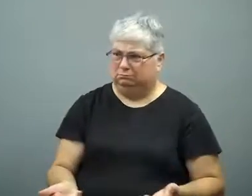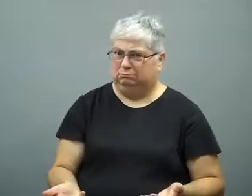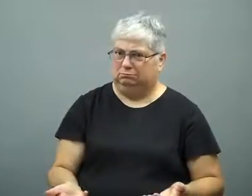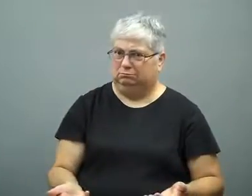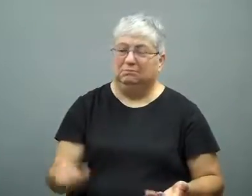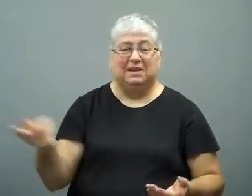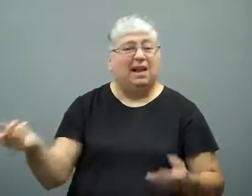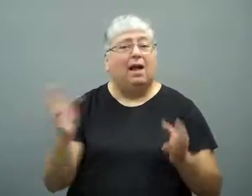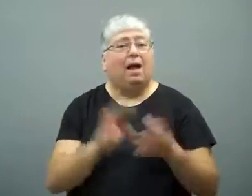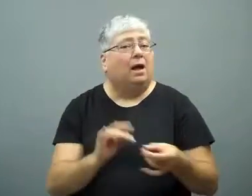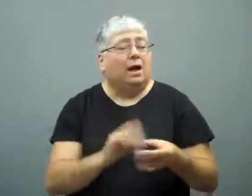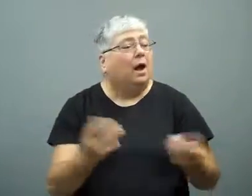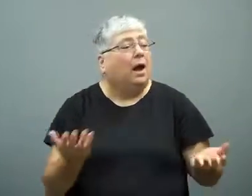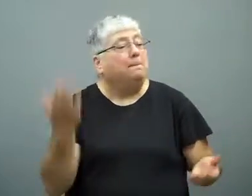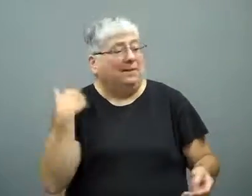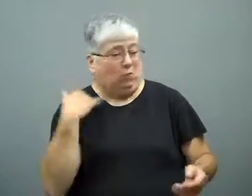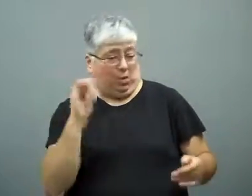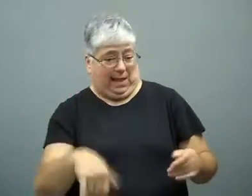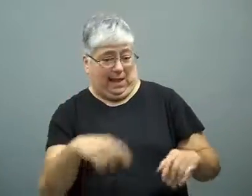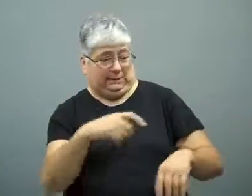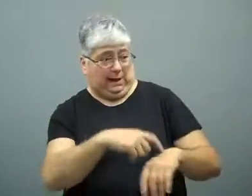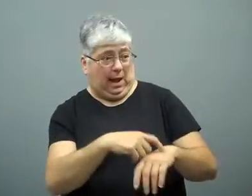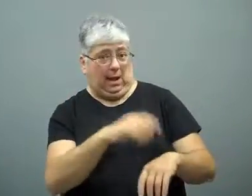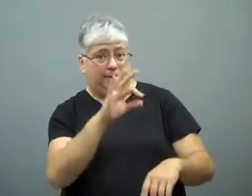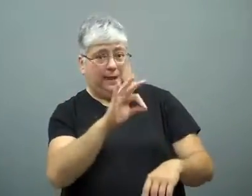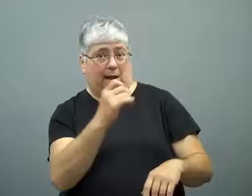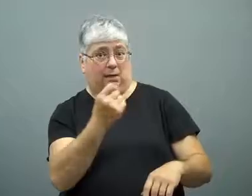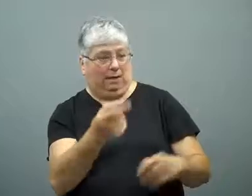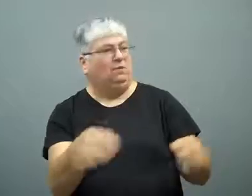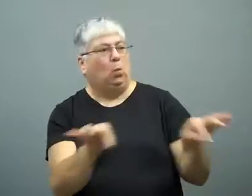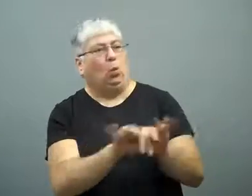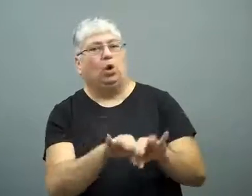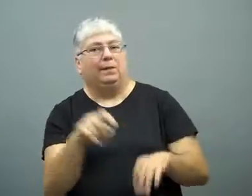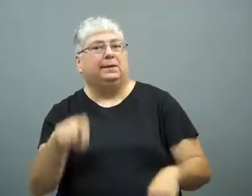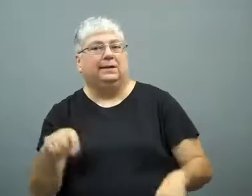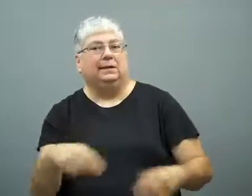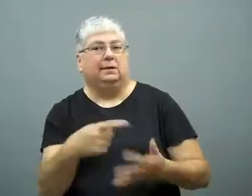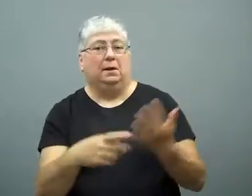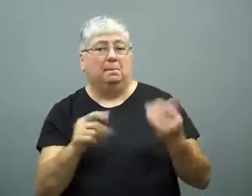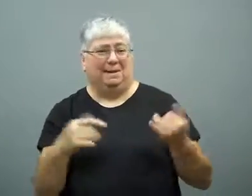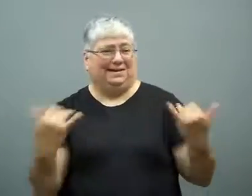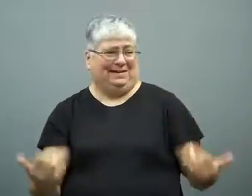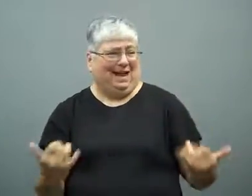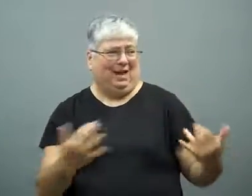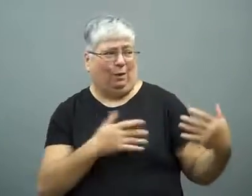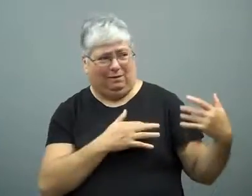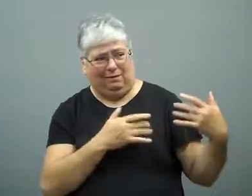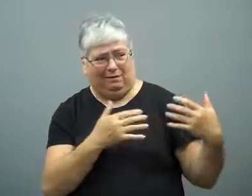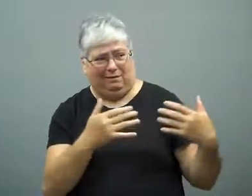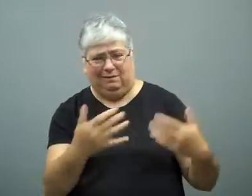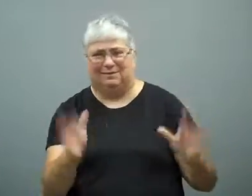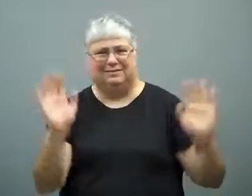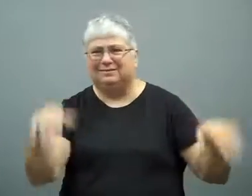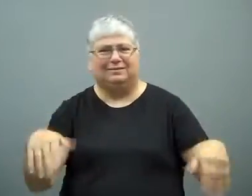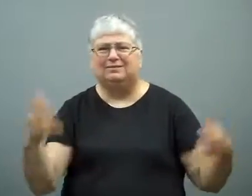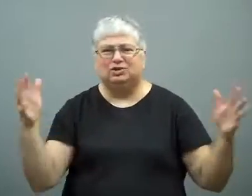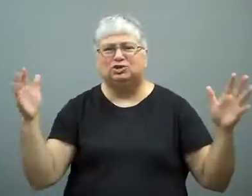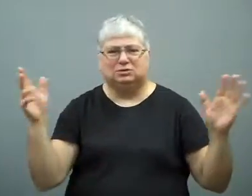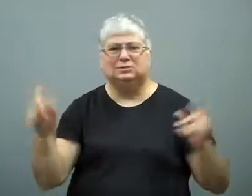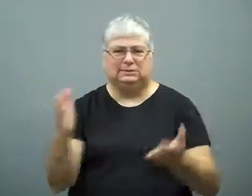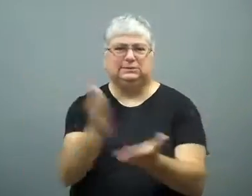He said that at the time of 9/11, the Patriot Act was needed.